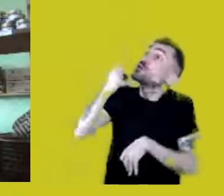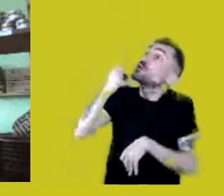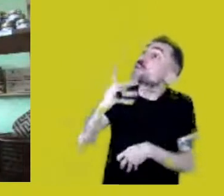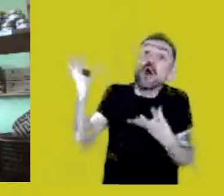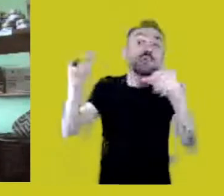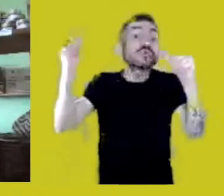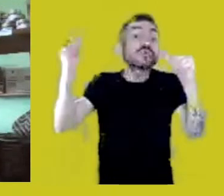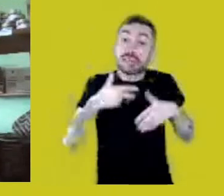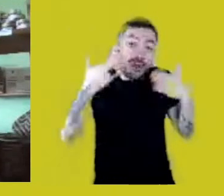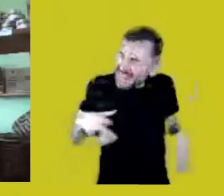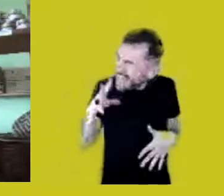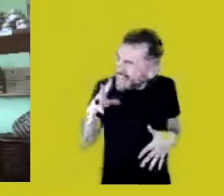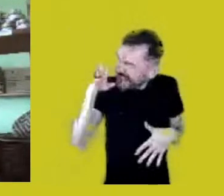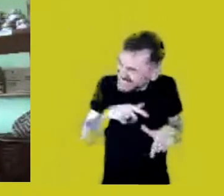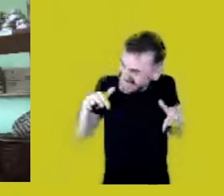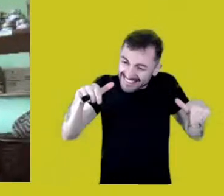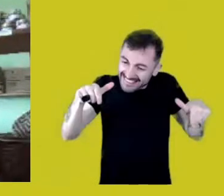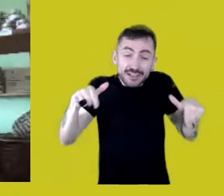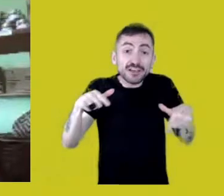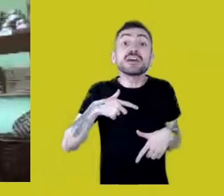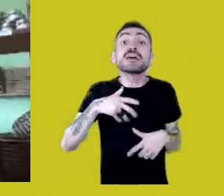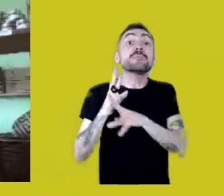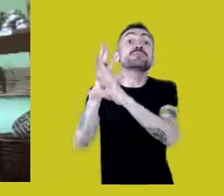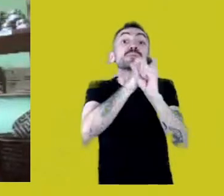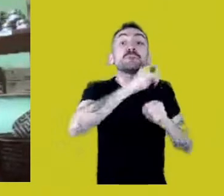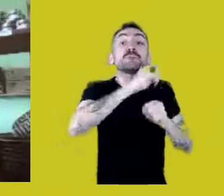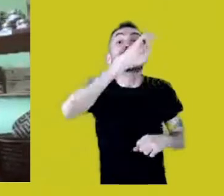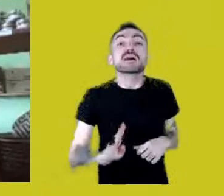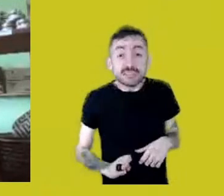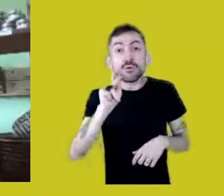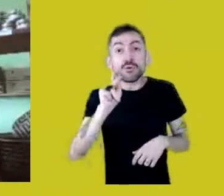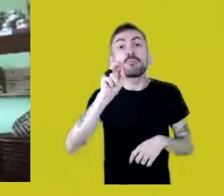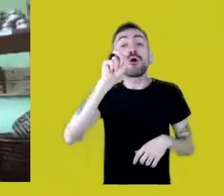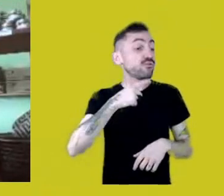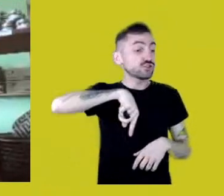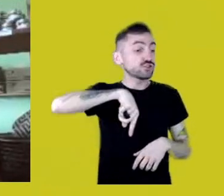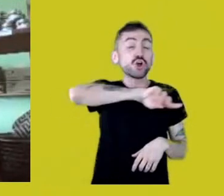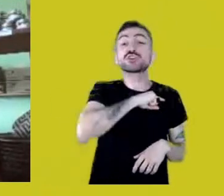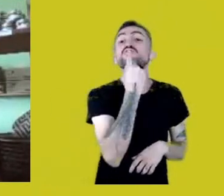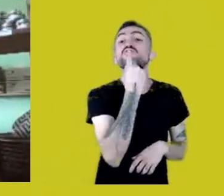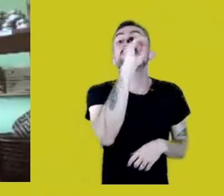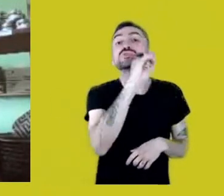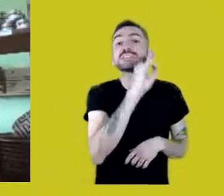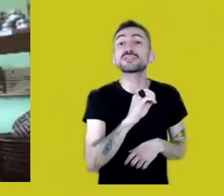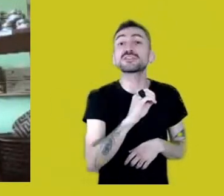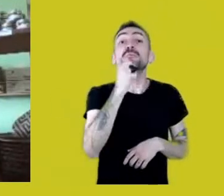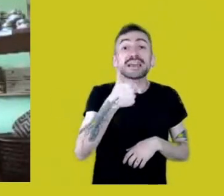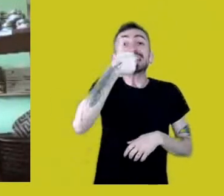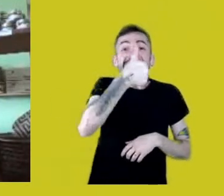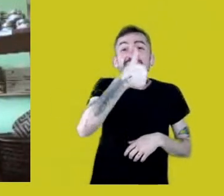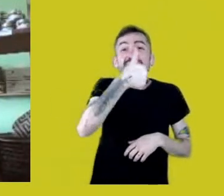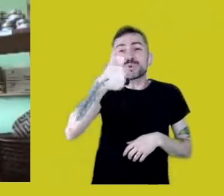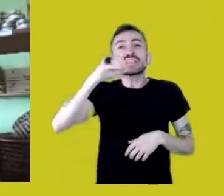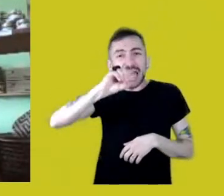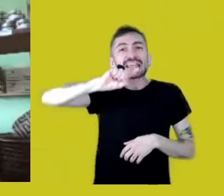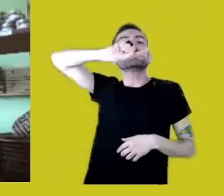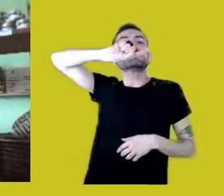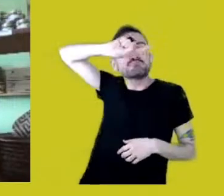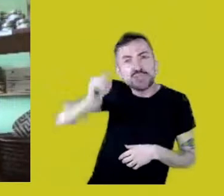We’re less than 1% of the Brazilian population, but we occupy 272 million acres of land, Native territories,